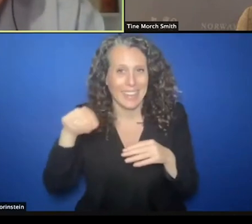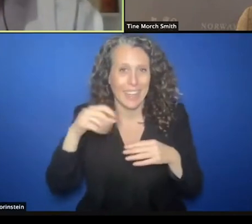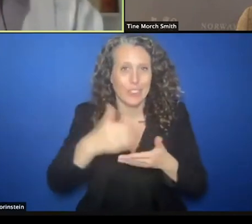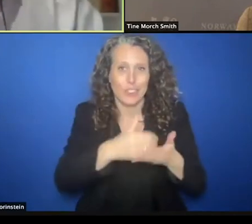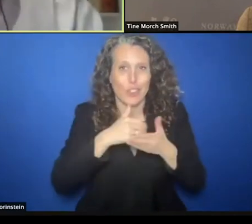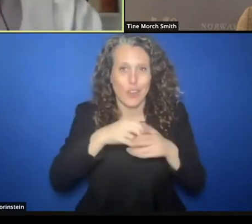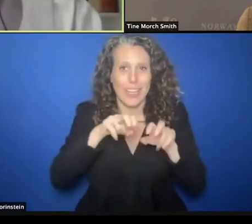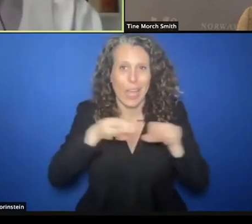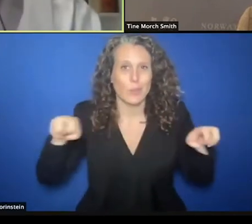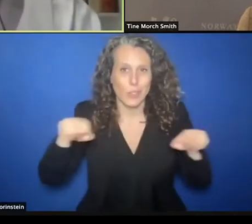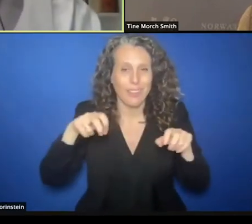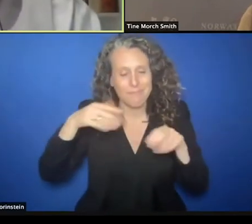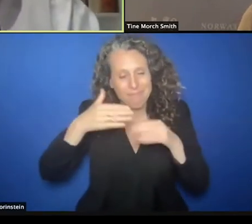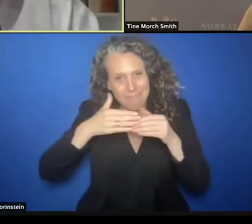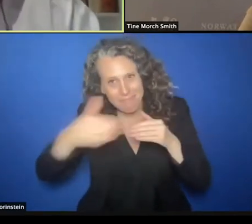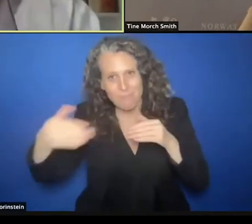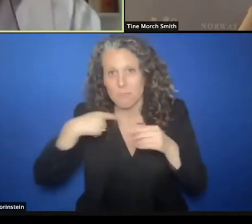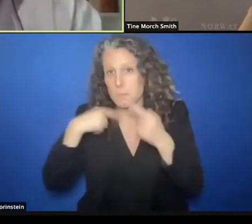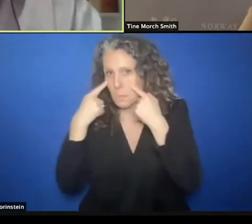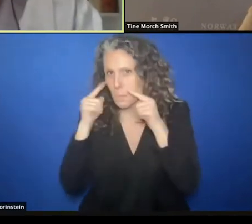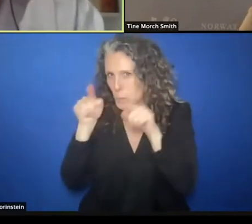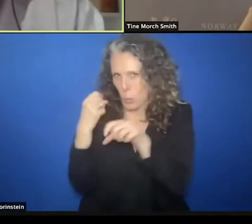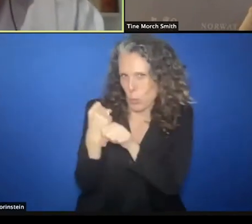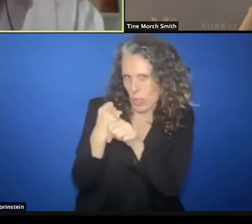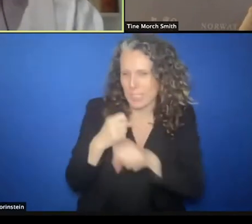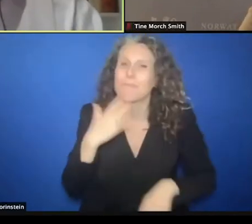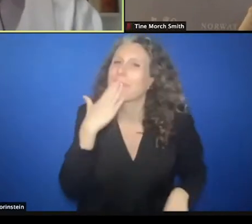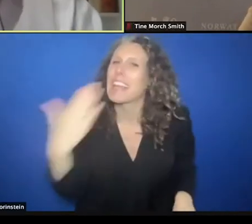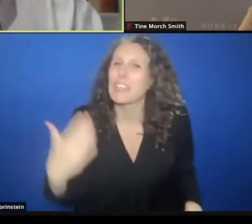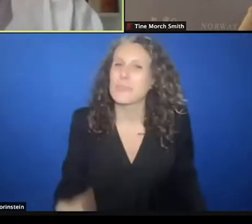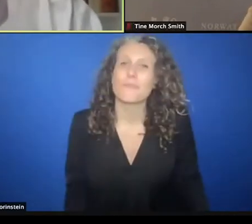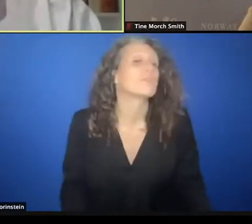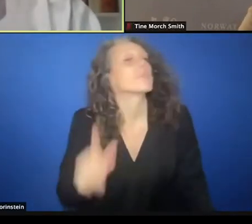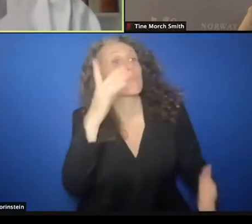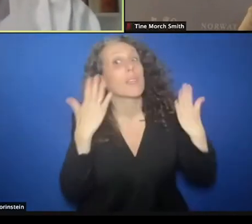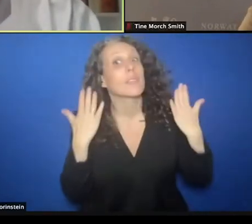issues. Thank you so much for that intervention. I would like to move away from some of